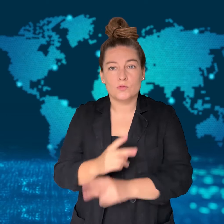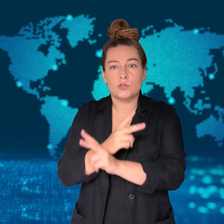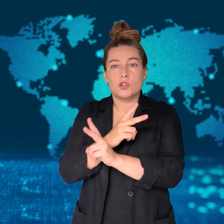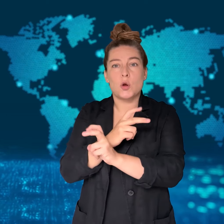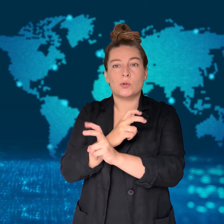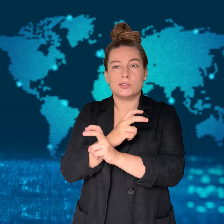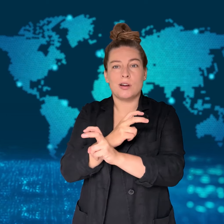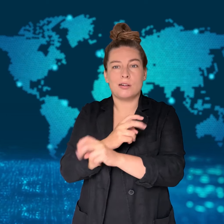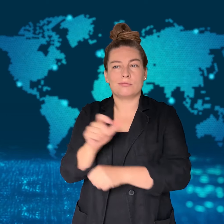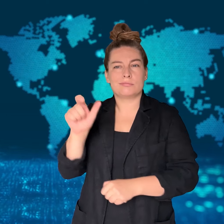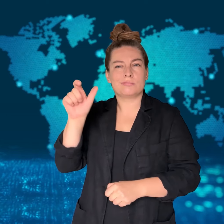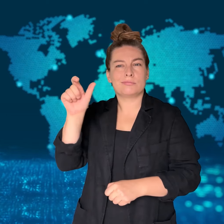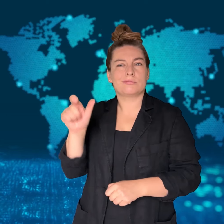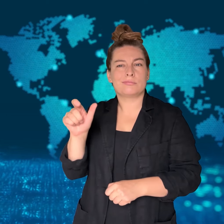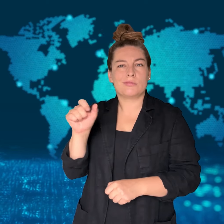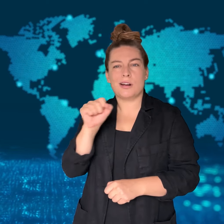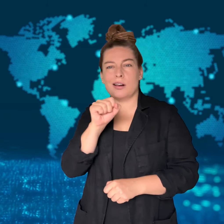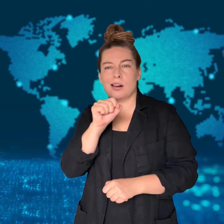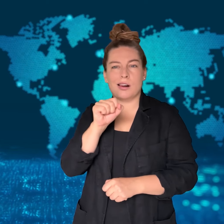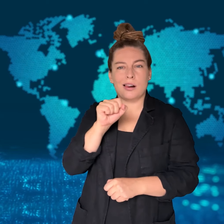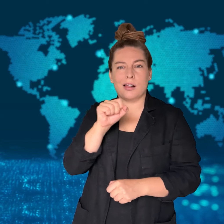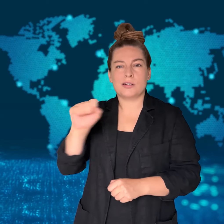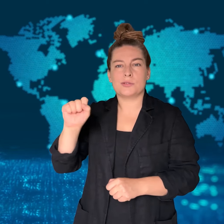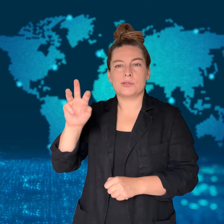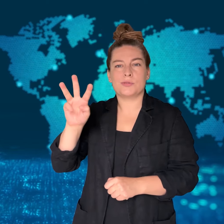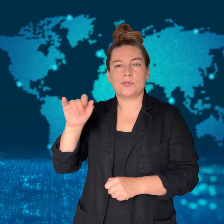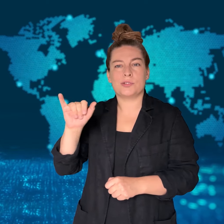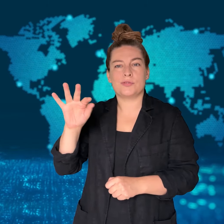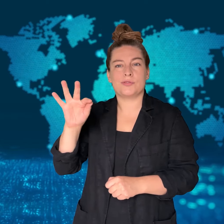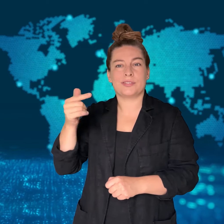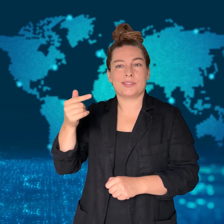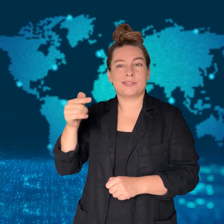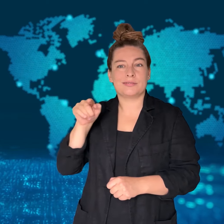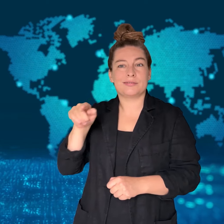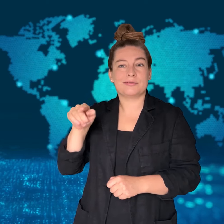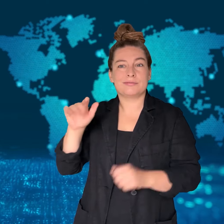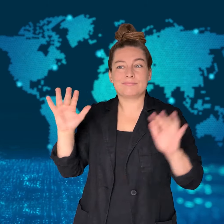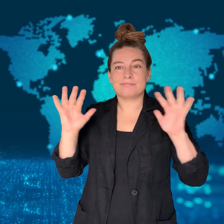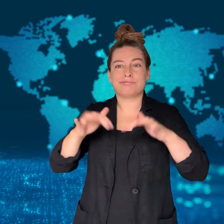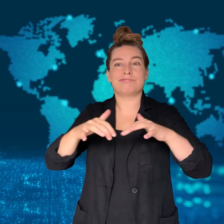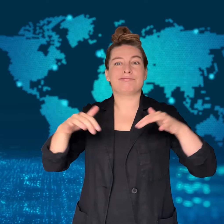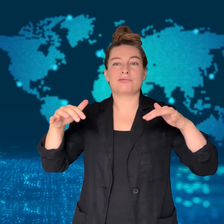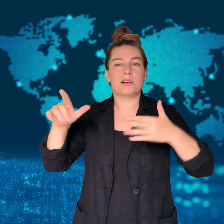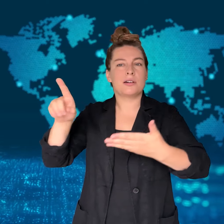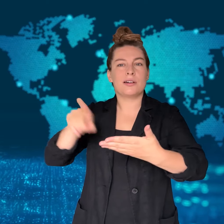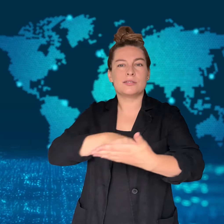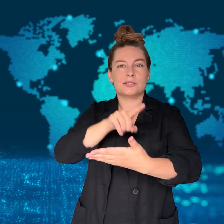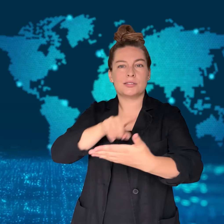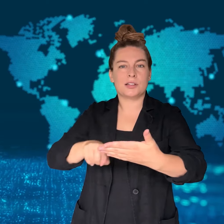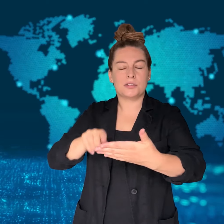Swift concert canceled